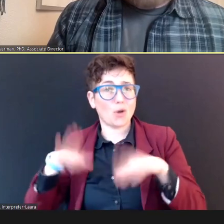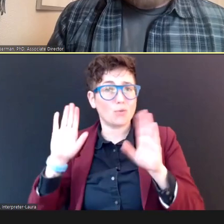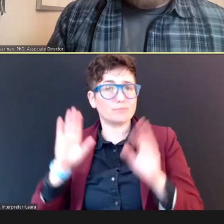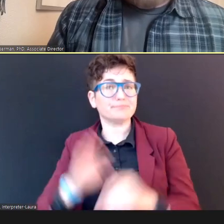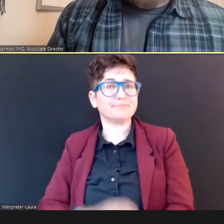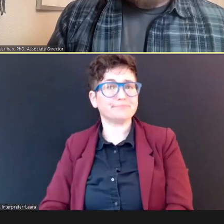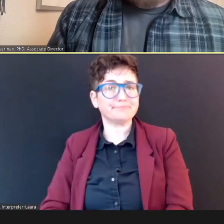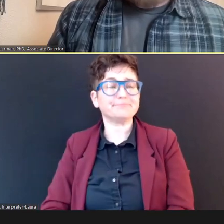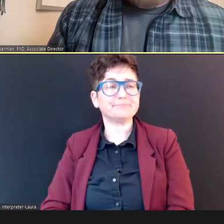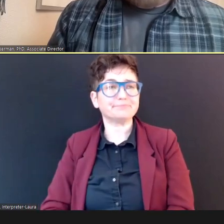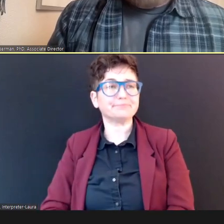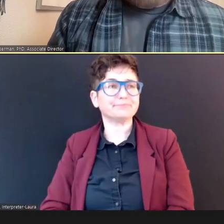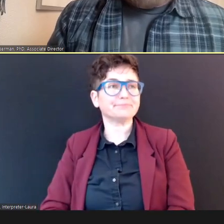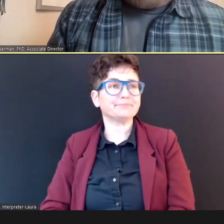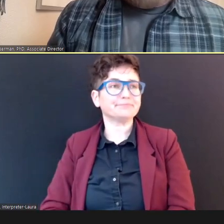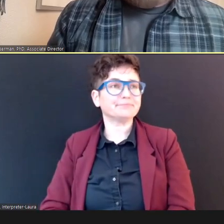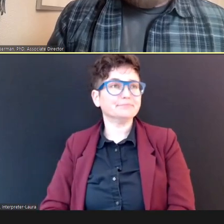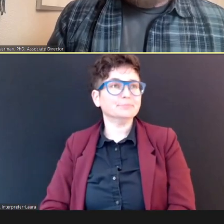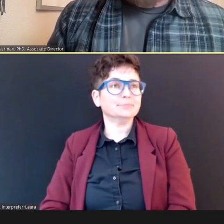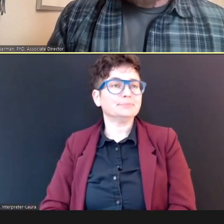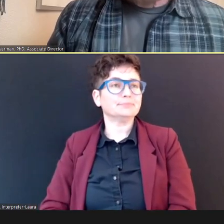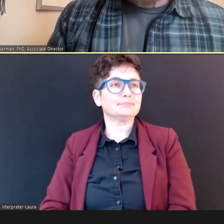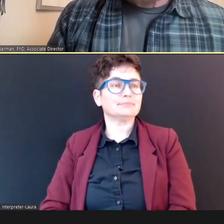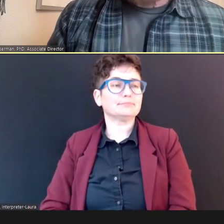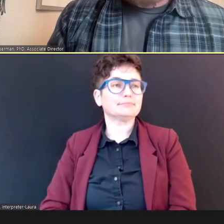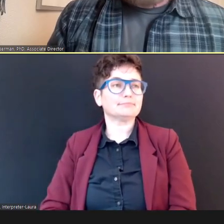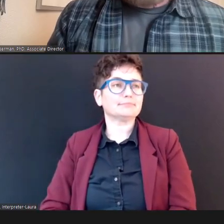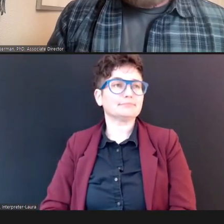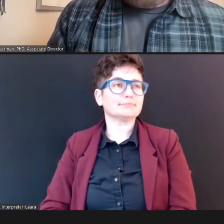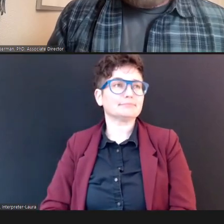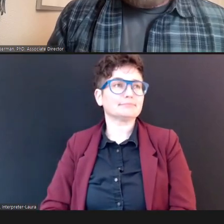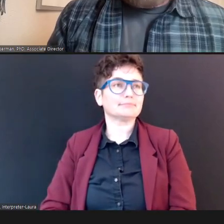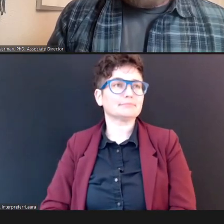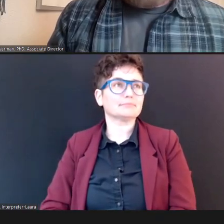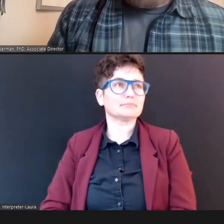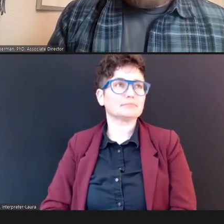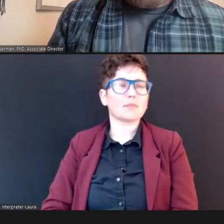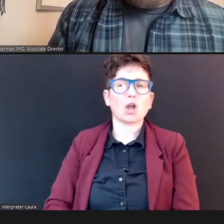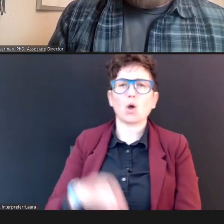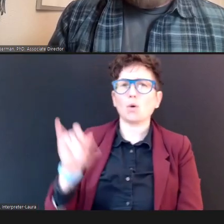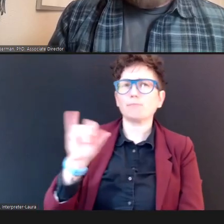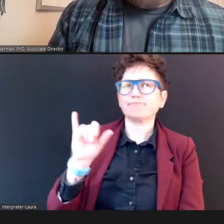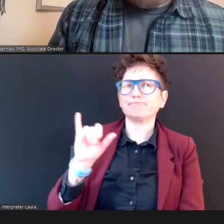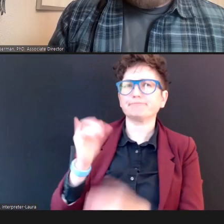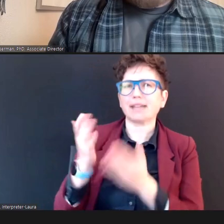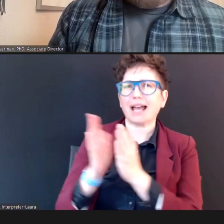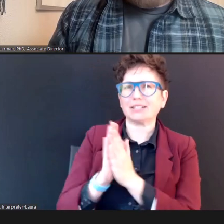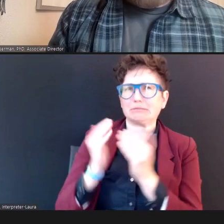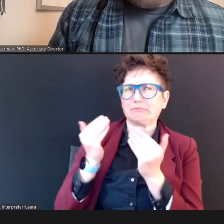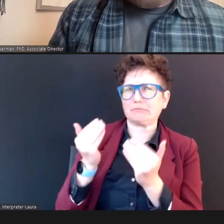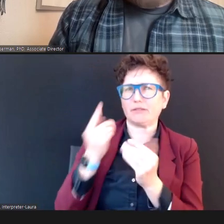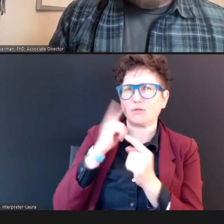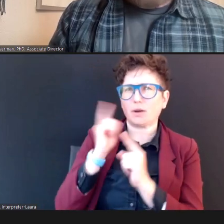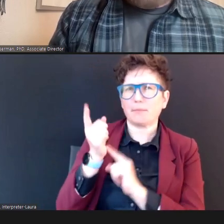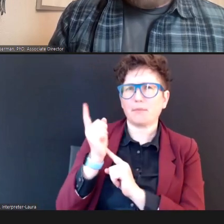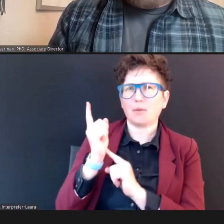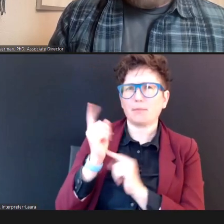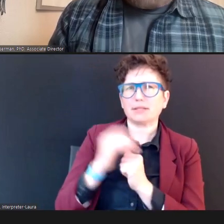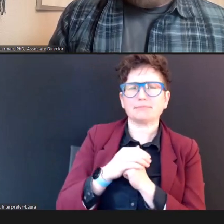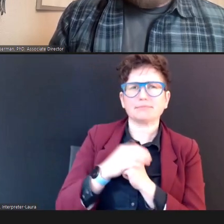Terry Foust, AuD, CCC-A/SLP: William I'm going to have to ask you to take this for a moment, I'm having a little trouble, technical trouble on my end.